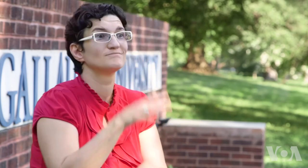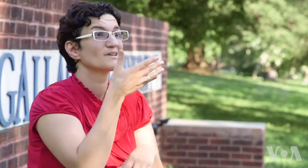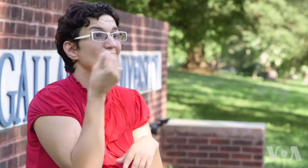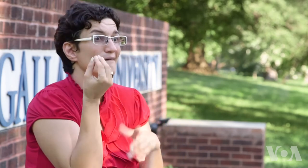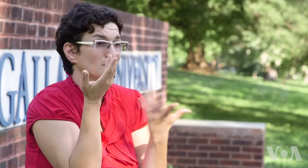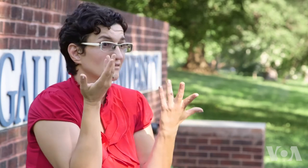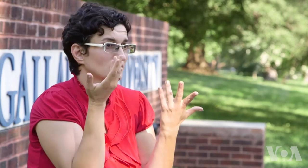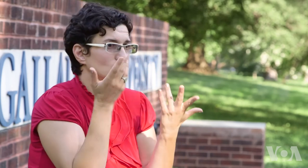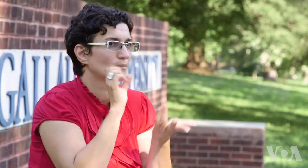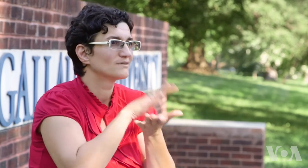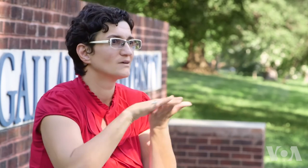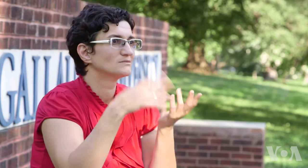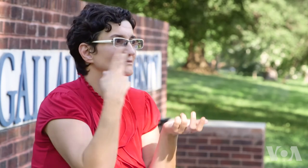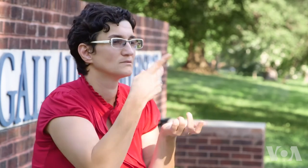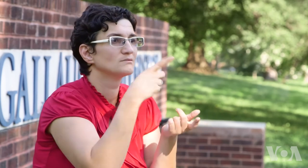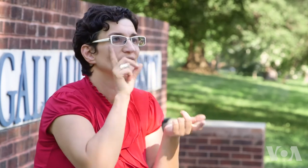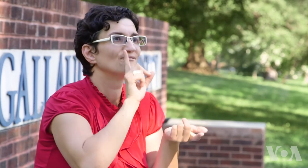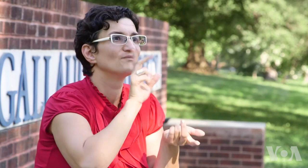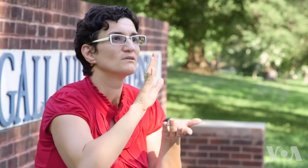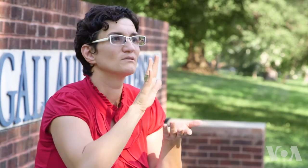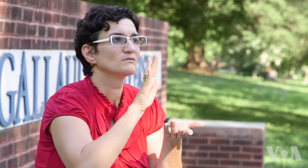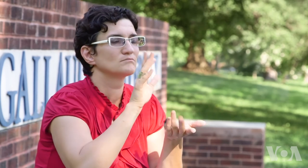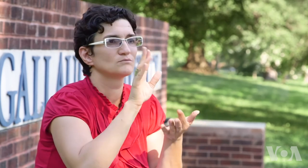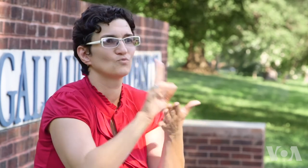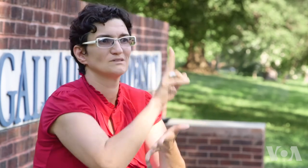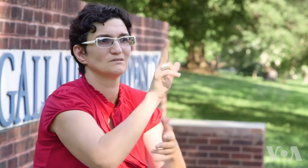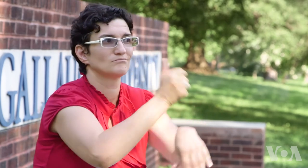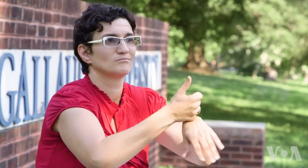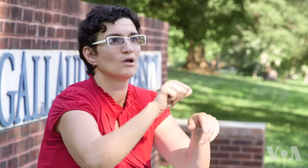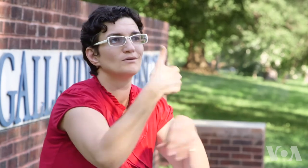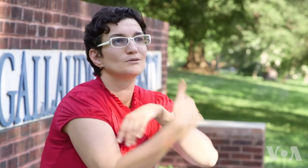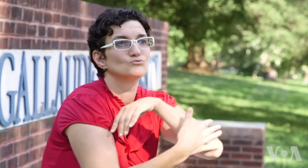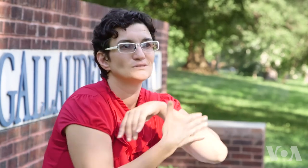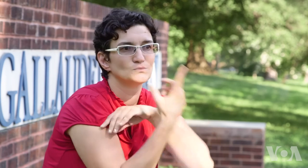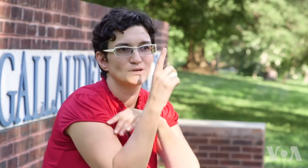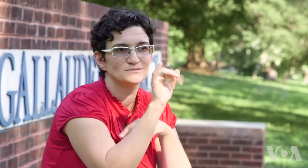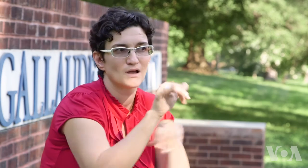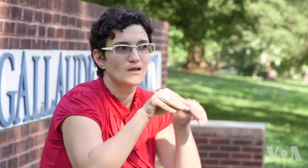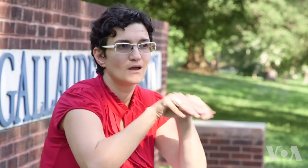so I think it would be great if there are more universities like that in other countries around the world. That would be wonderful, too.